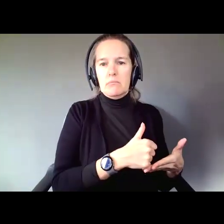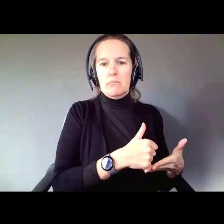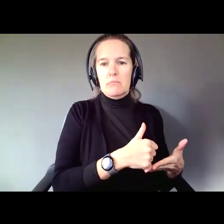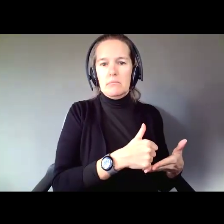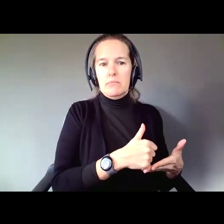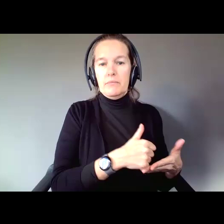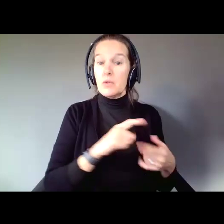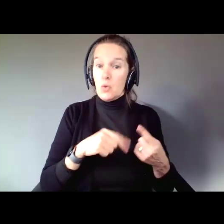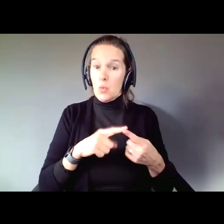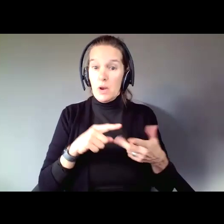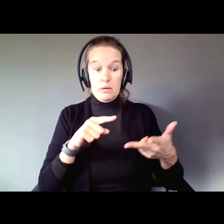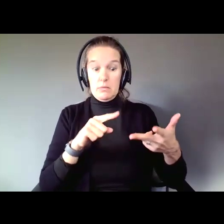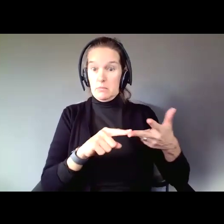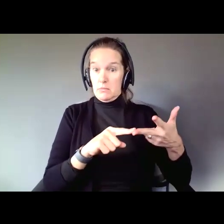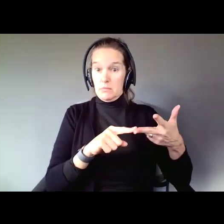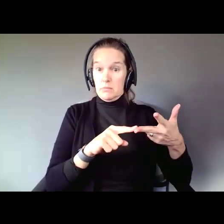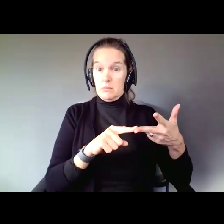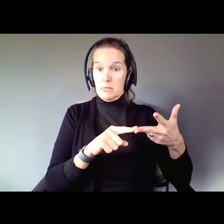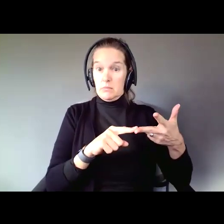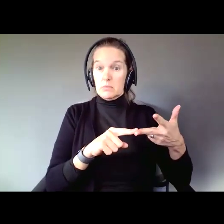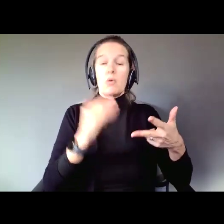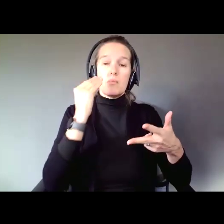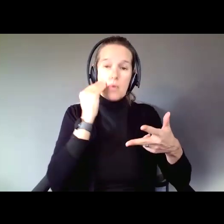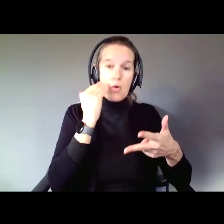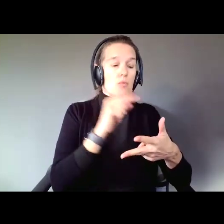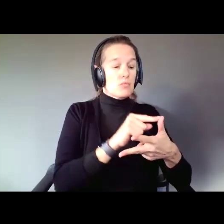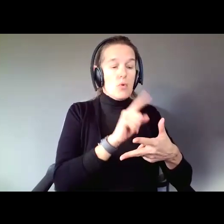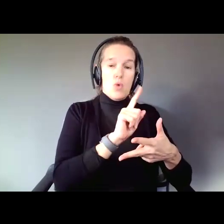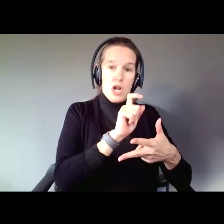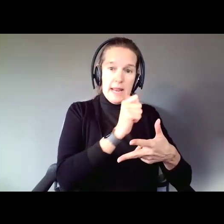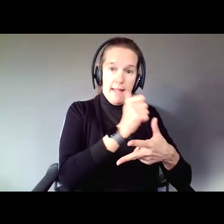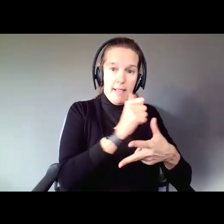Once you have that, once you know where a person needs help, what kind of help they want and who can provide it,